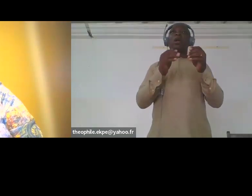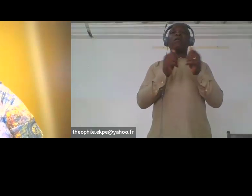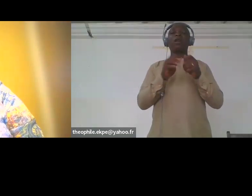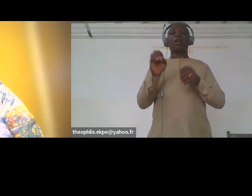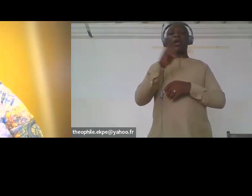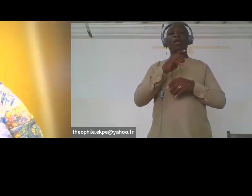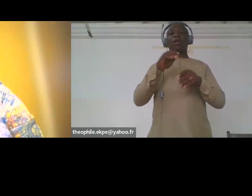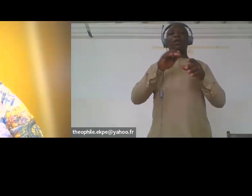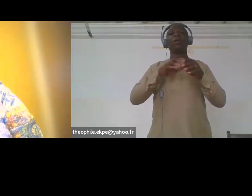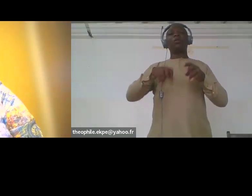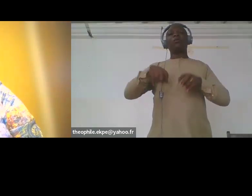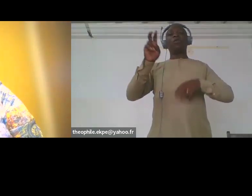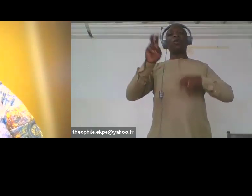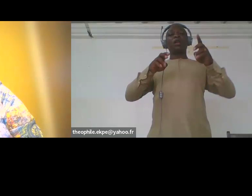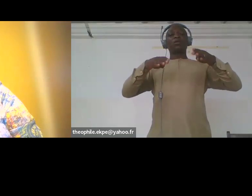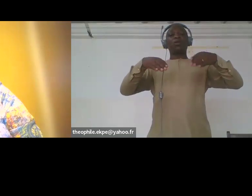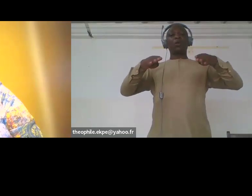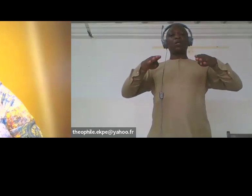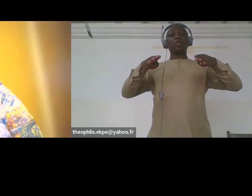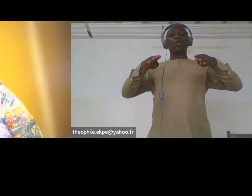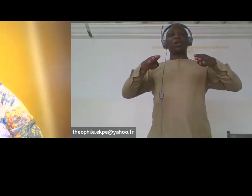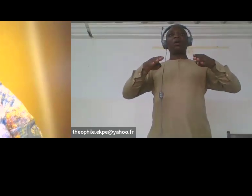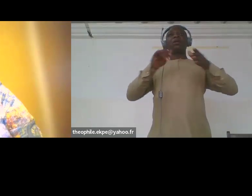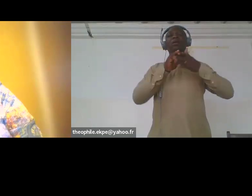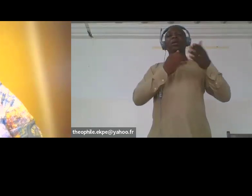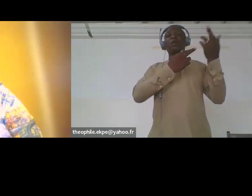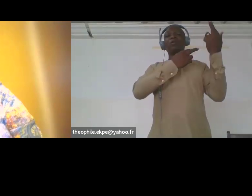Domestic responsibility may mean that the female